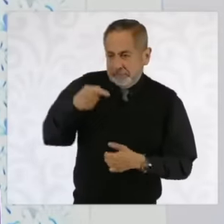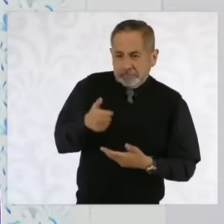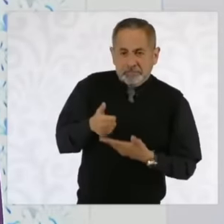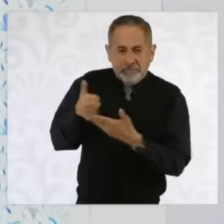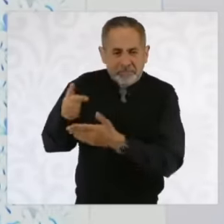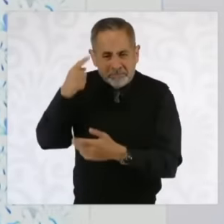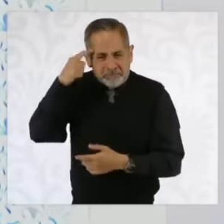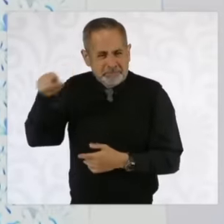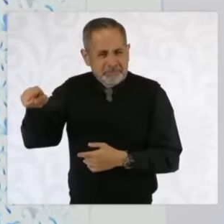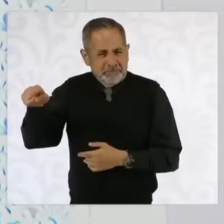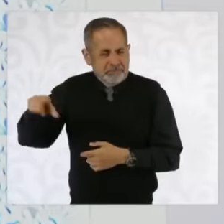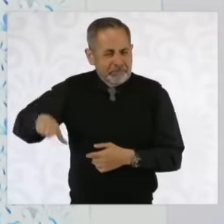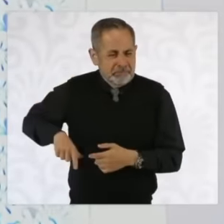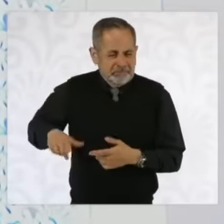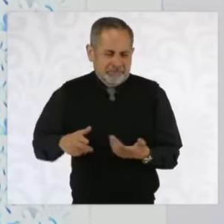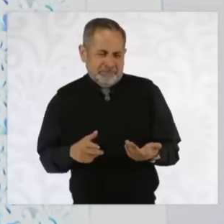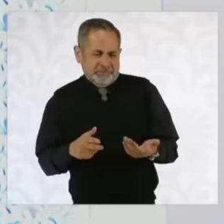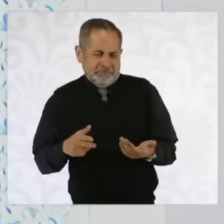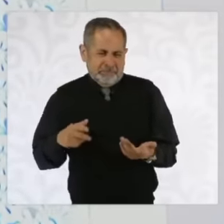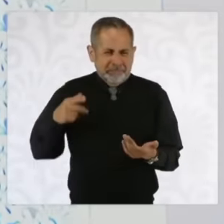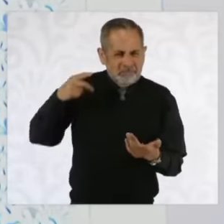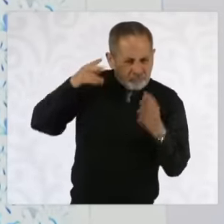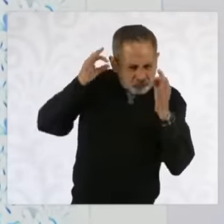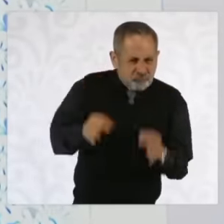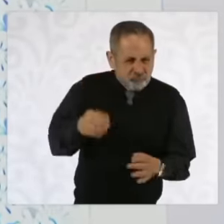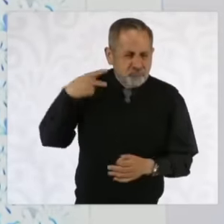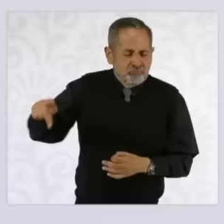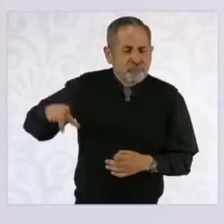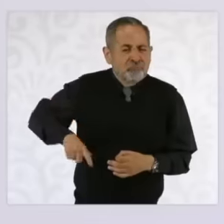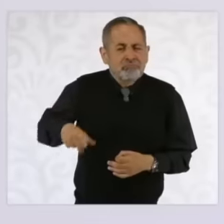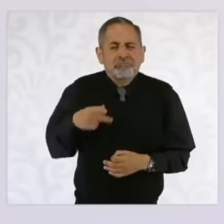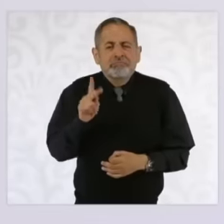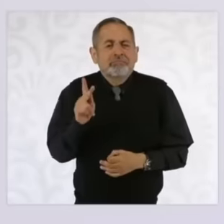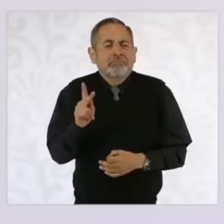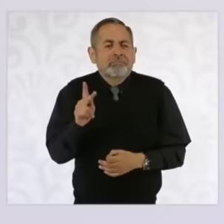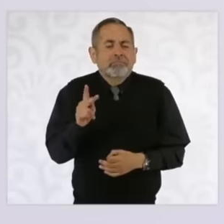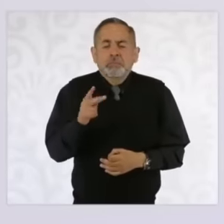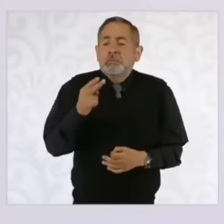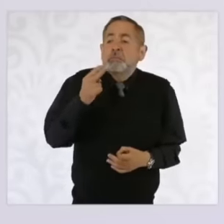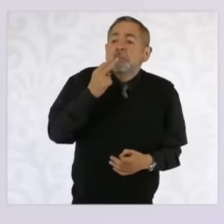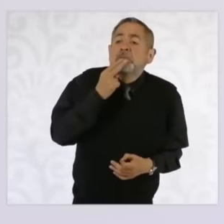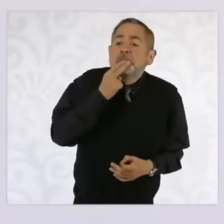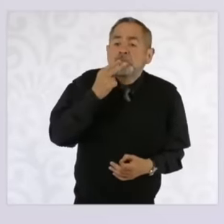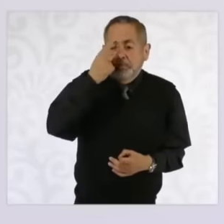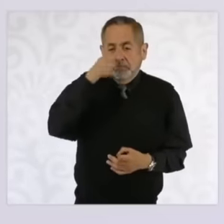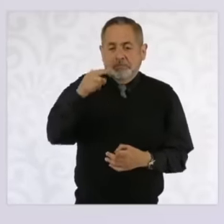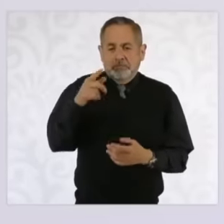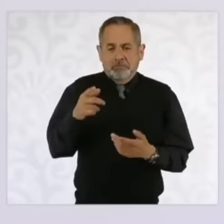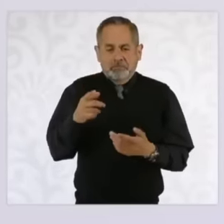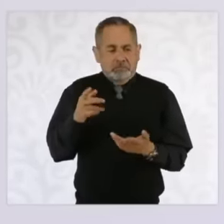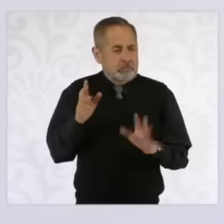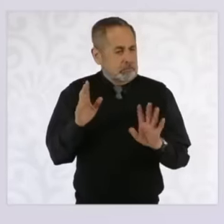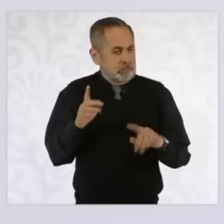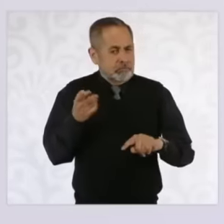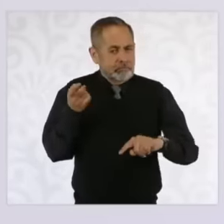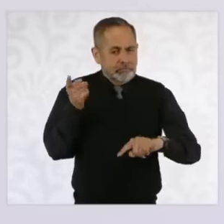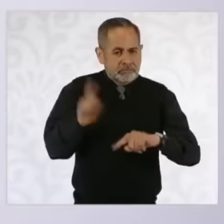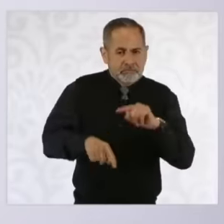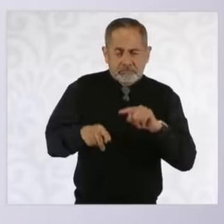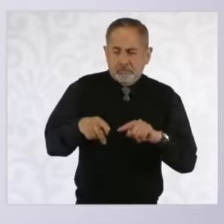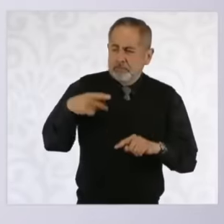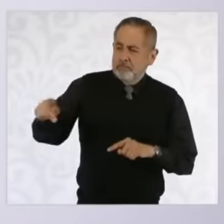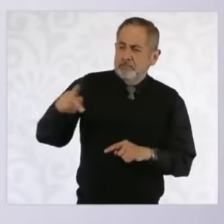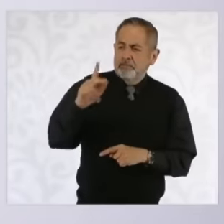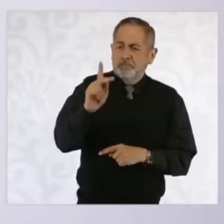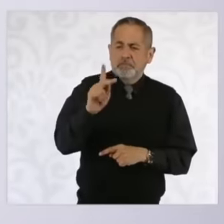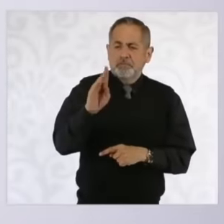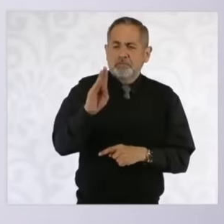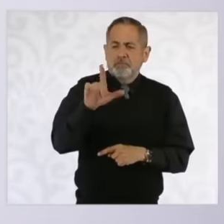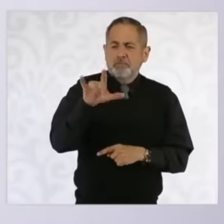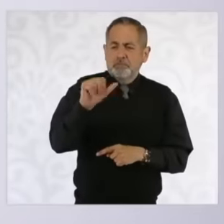Although formally they belonged to the state by making them productive and removing the name of public,